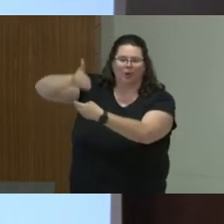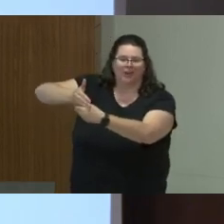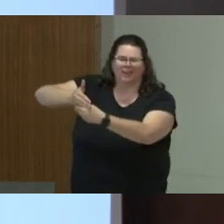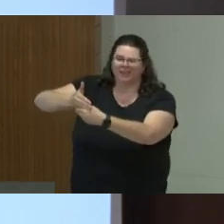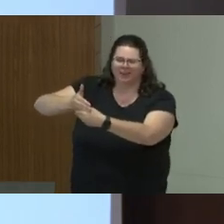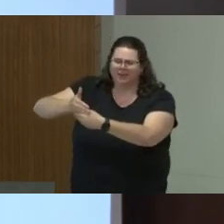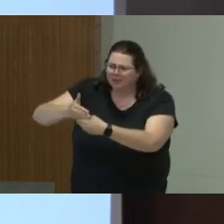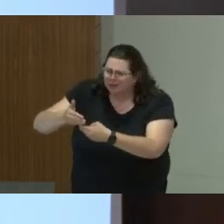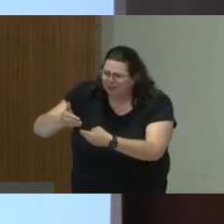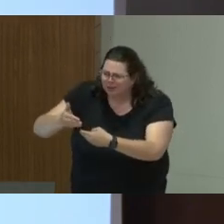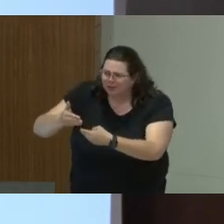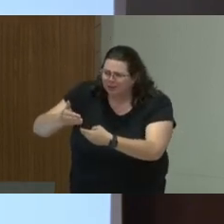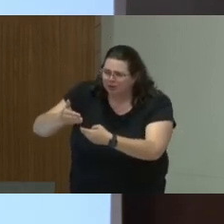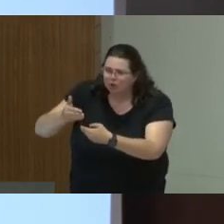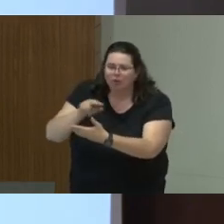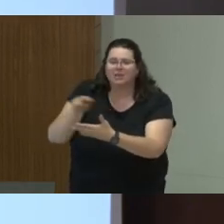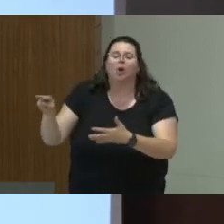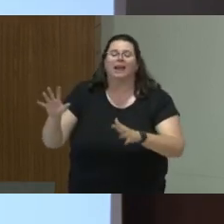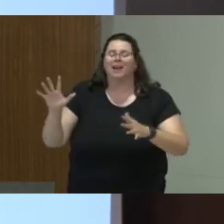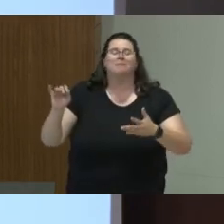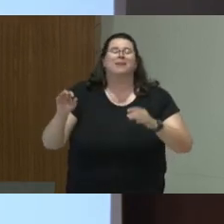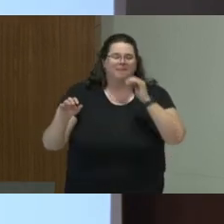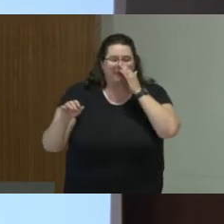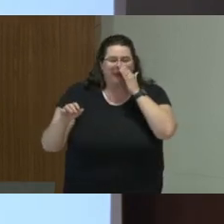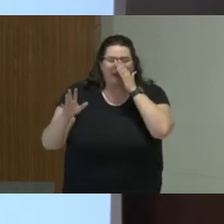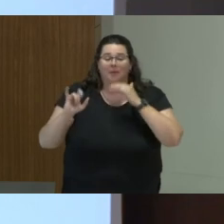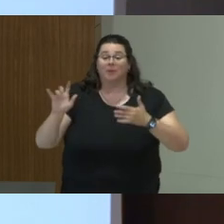can show that we're being accessible with wearing a sling to parents and stuff that